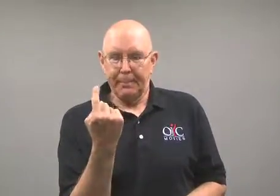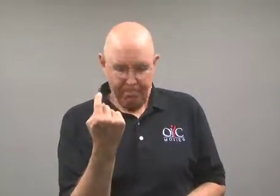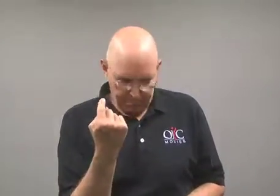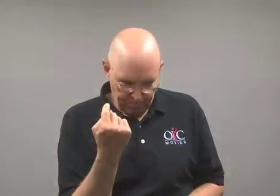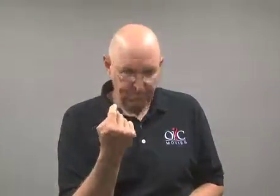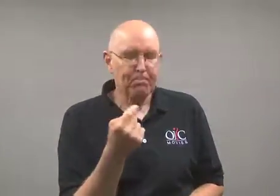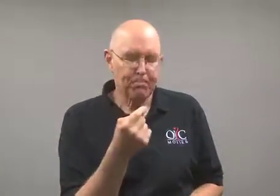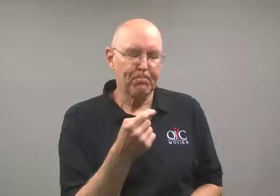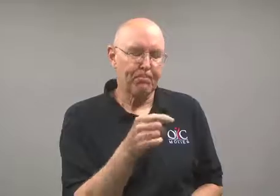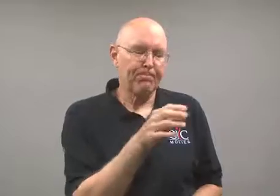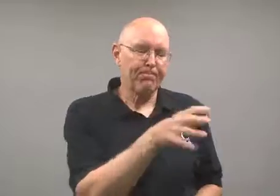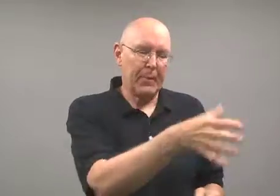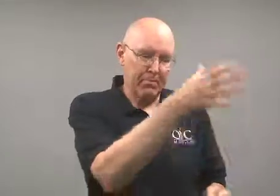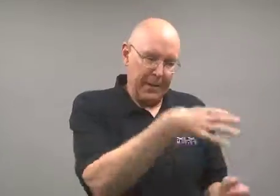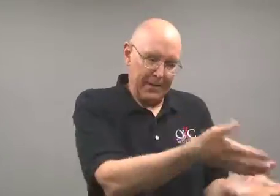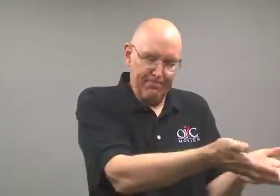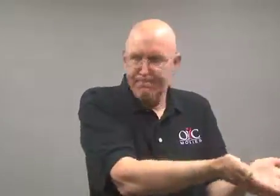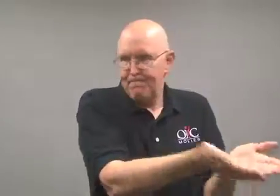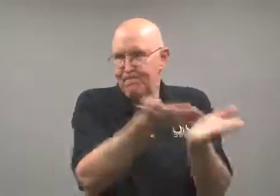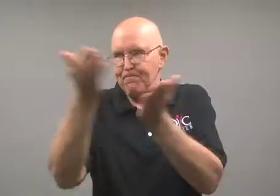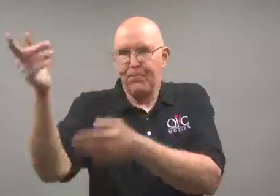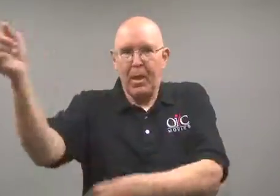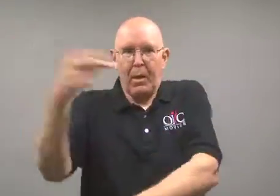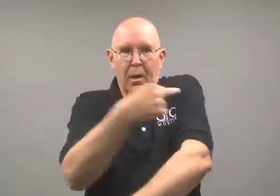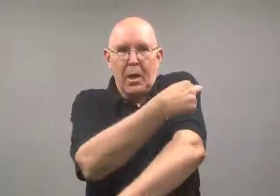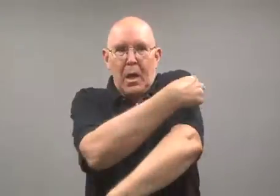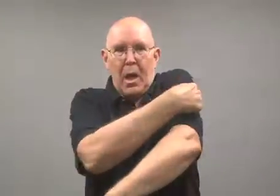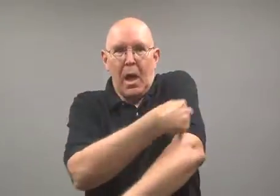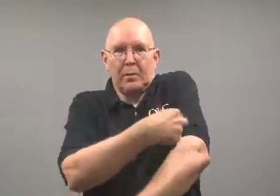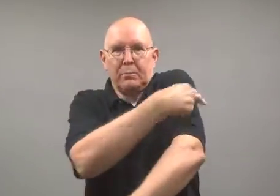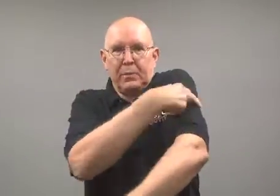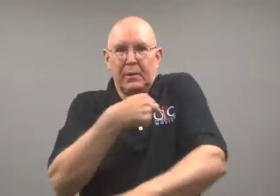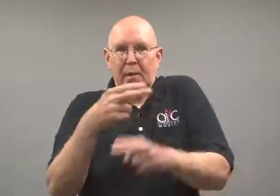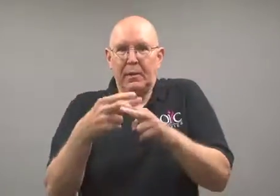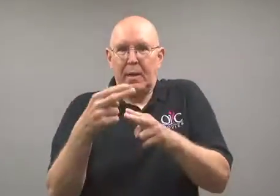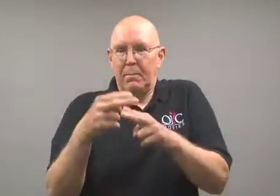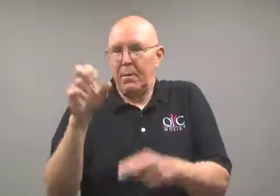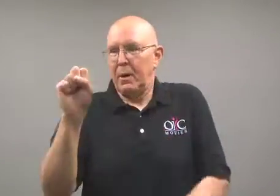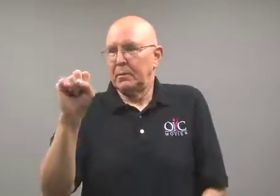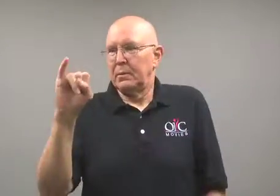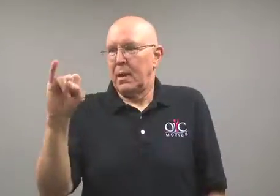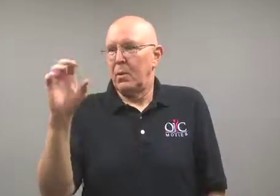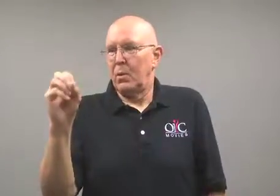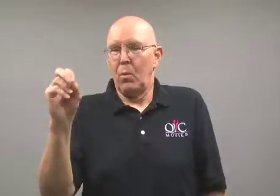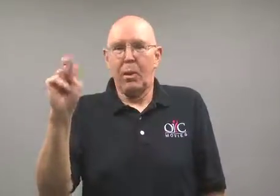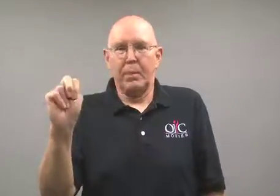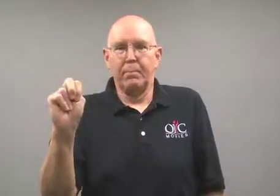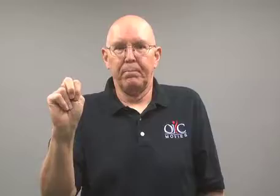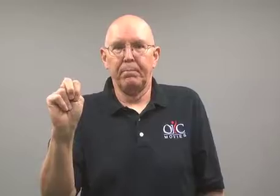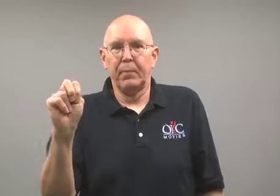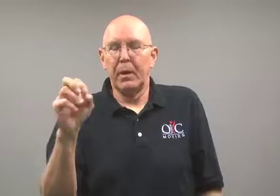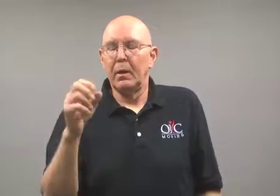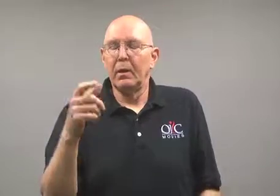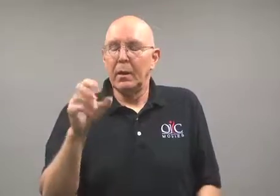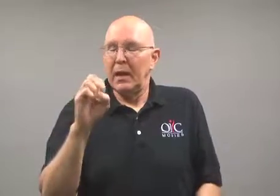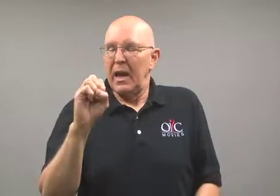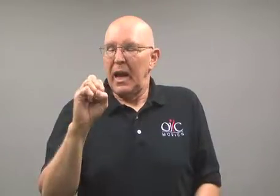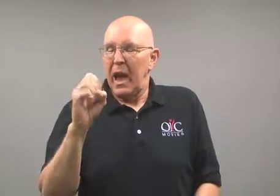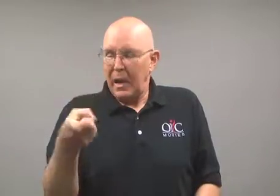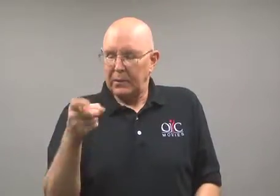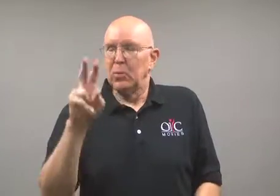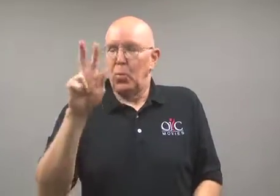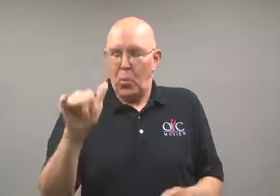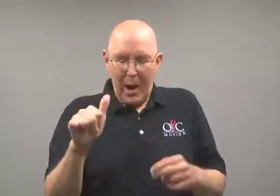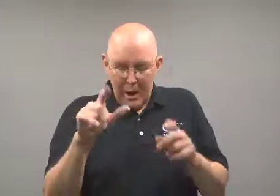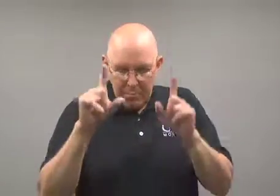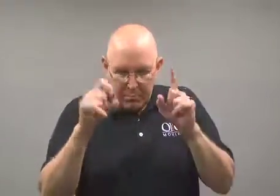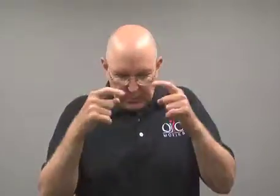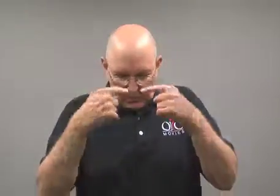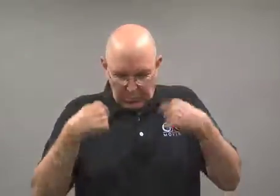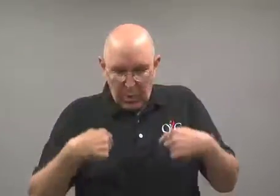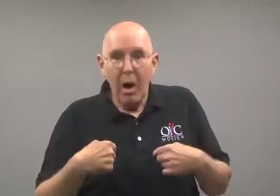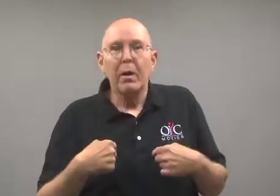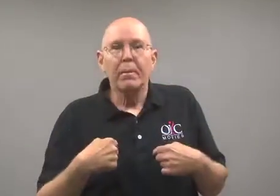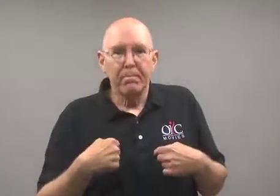He was taken to Sion hospital, and x rays were taken.